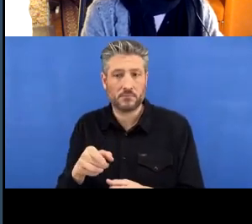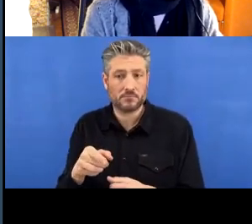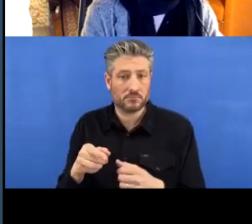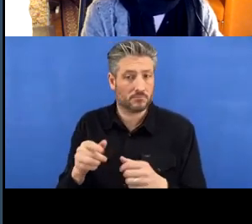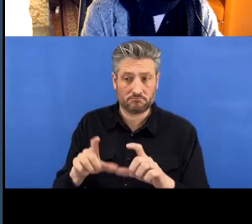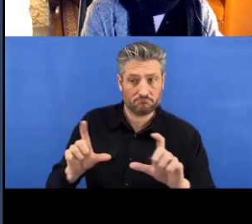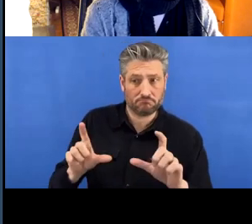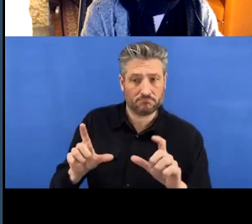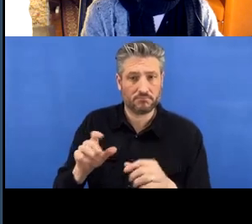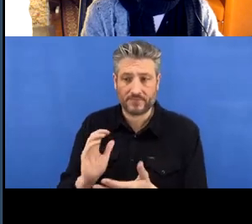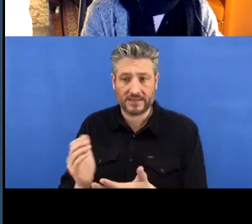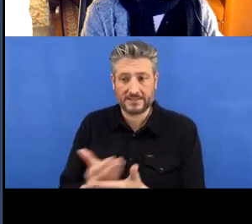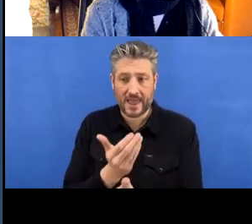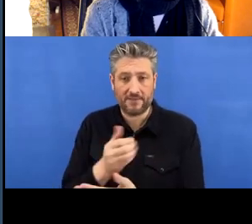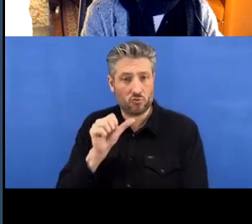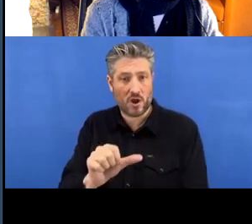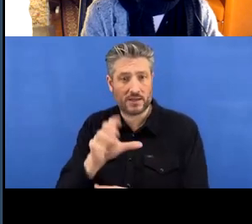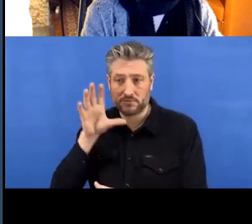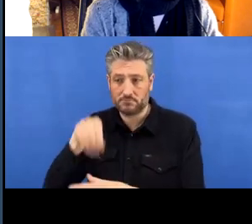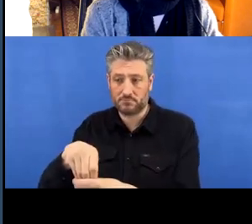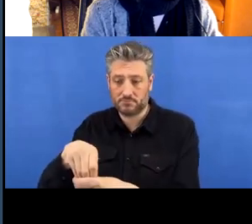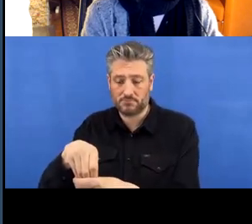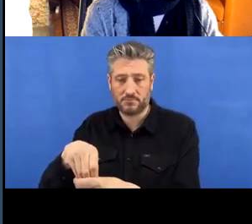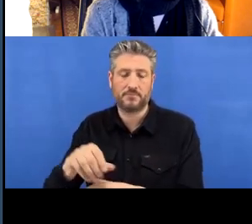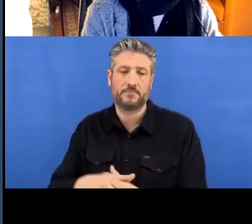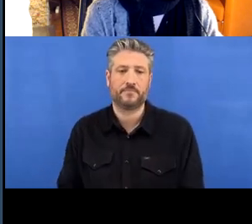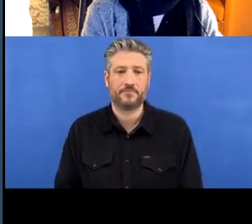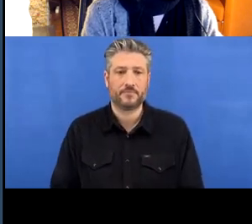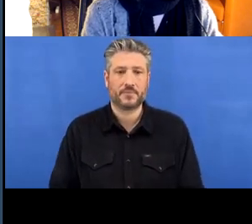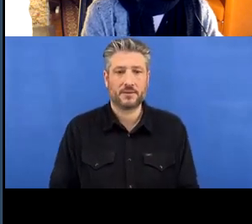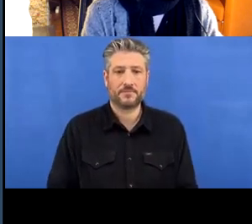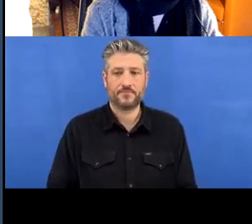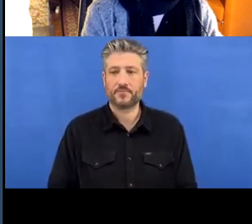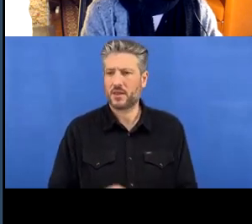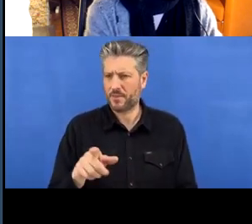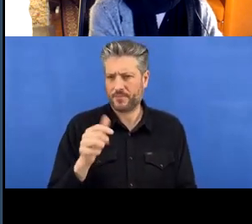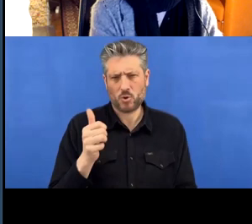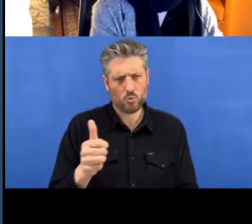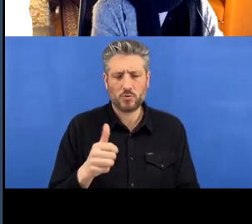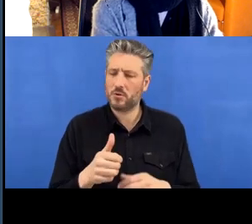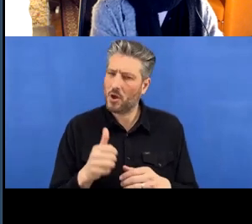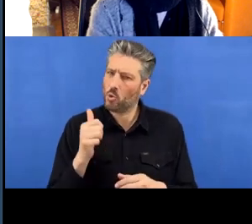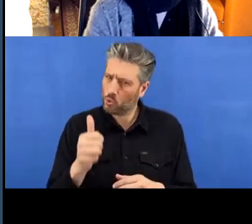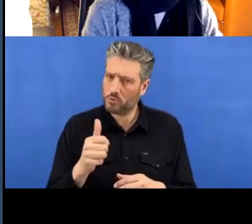I could even do something which is also good practice so, like, make a scripts folder first if I want to be